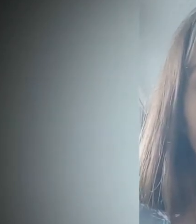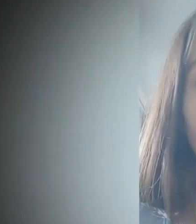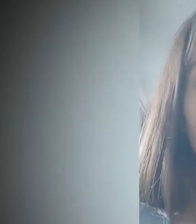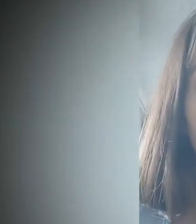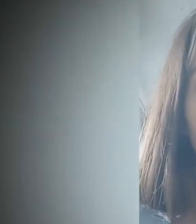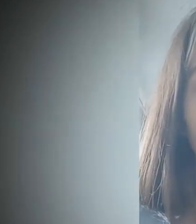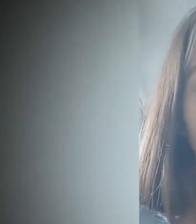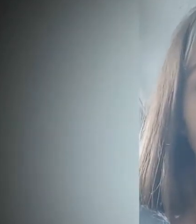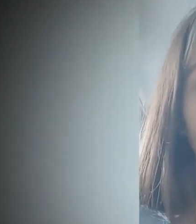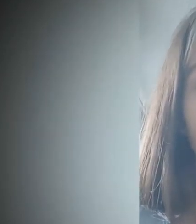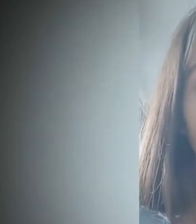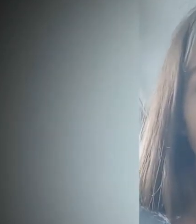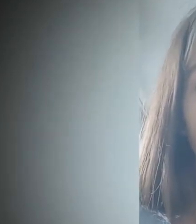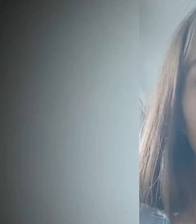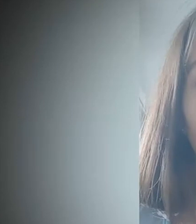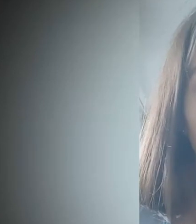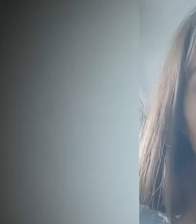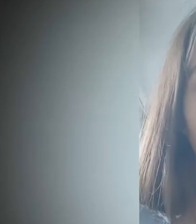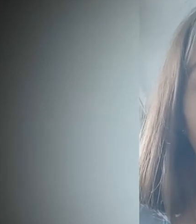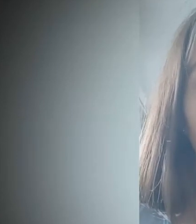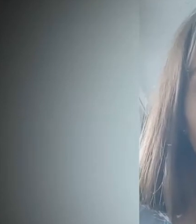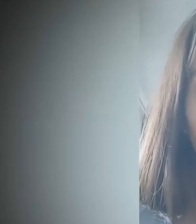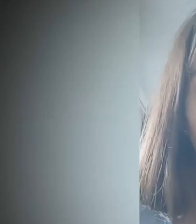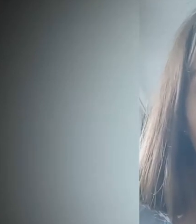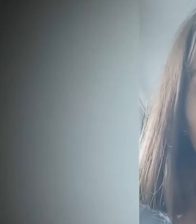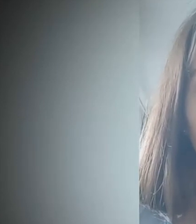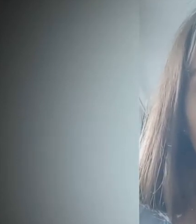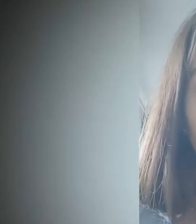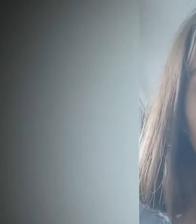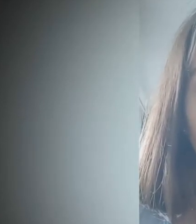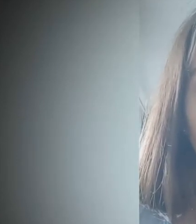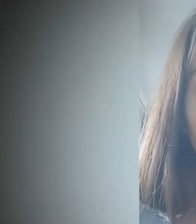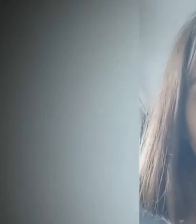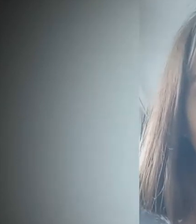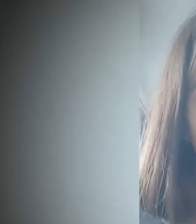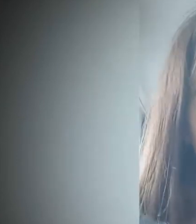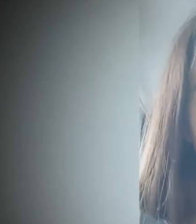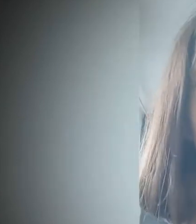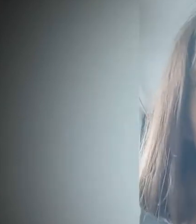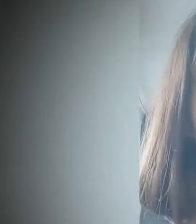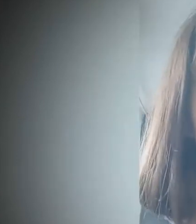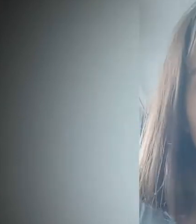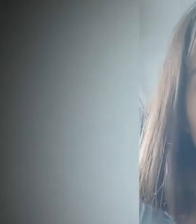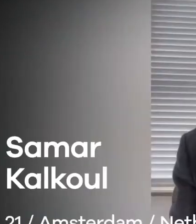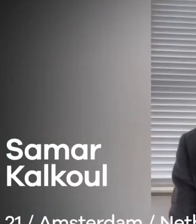and it means that it is not helpless to help. Thank you for your attention.